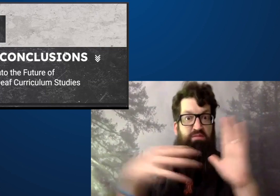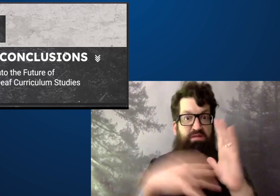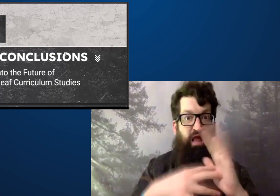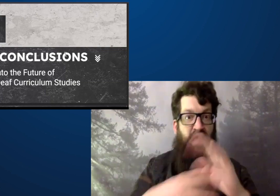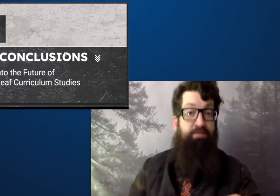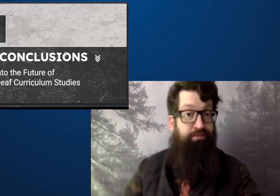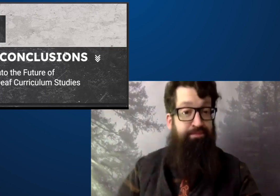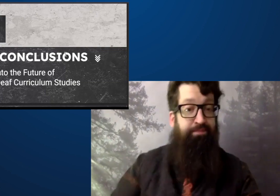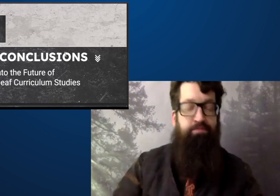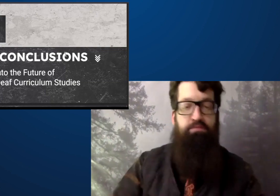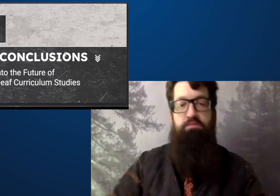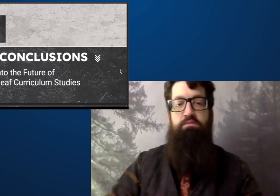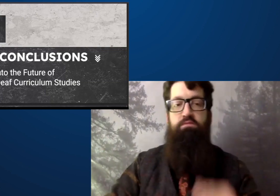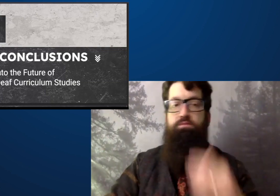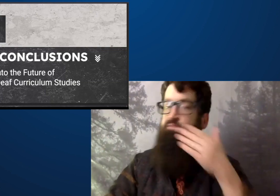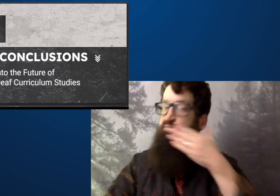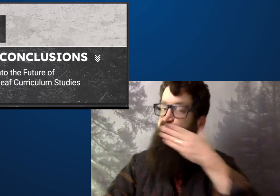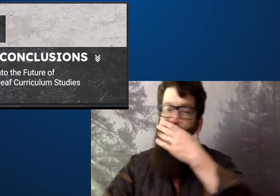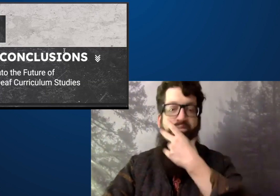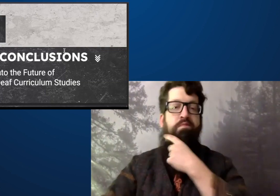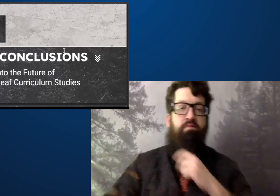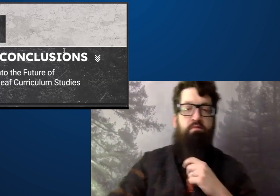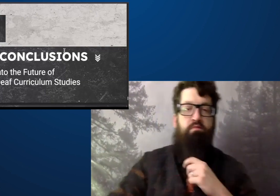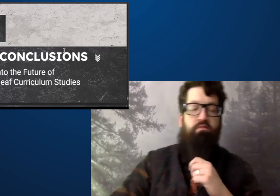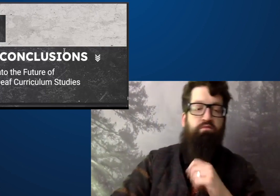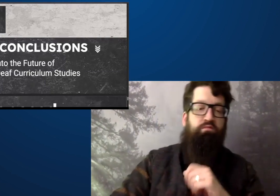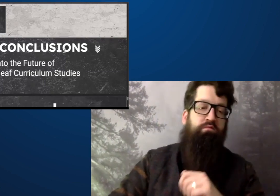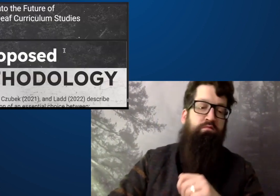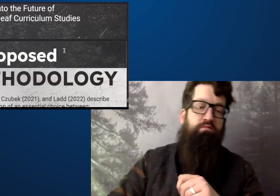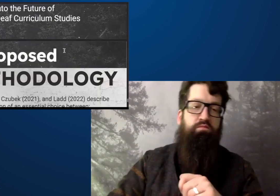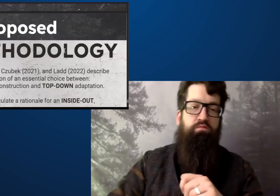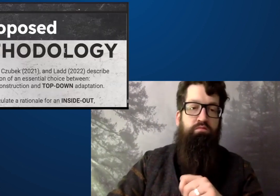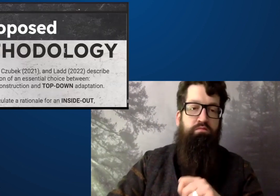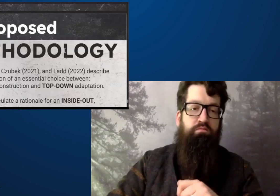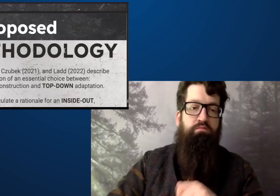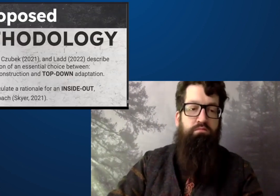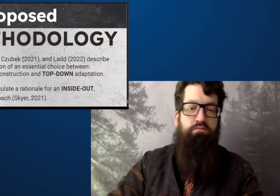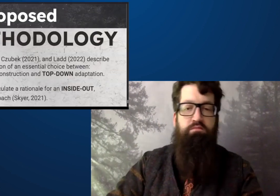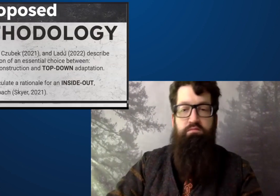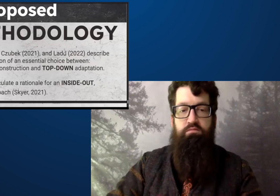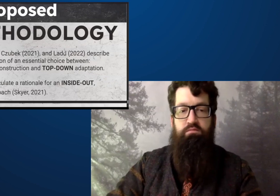into the future of deaf curriculum studies.